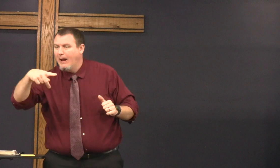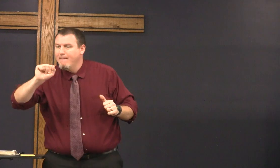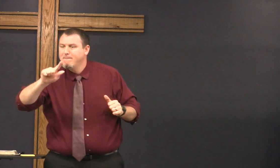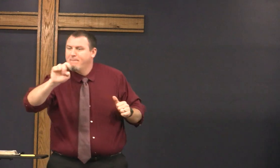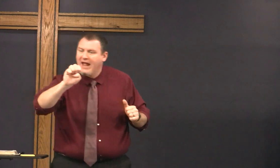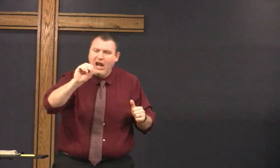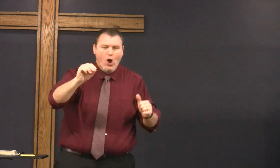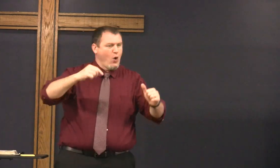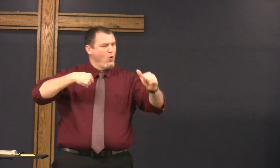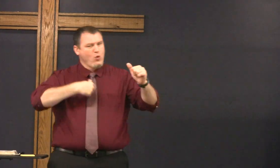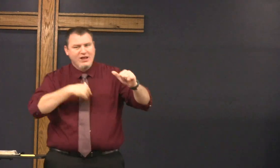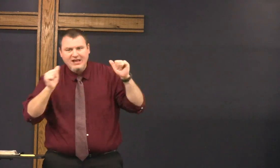we can go vegan